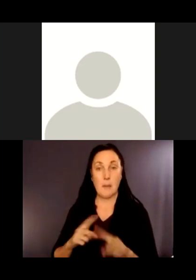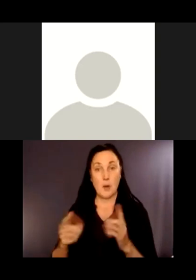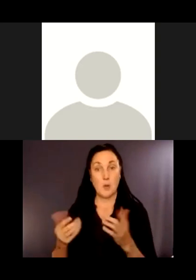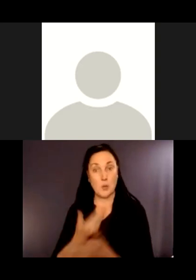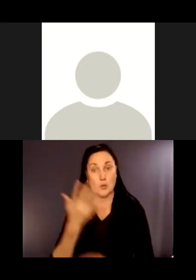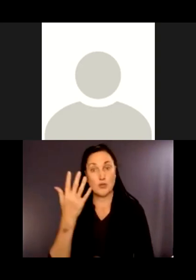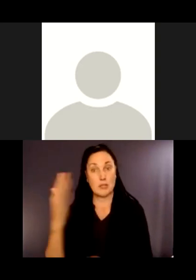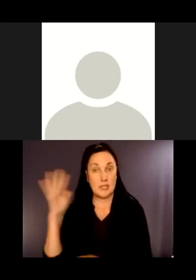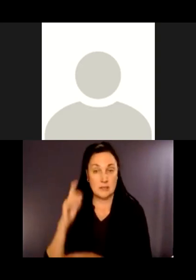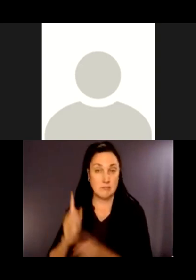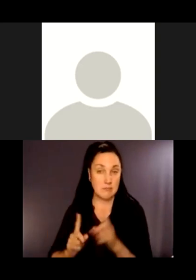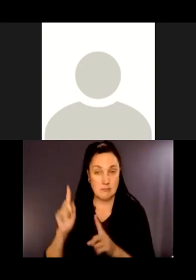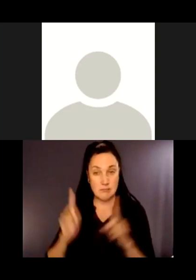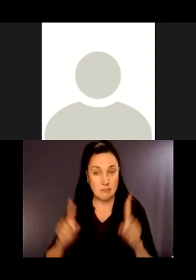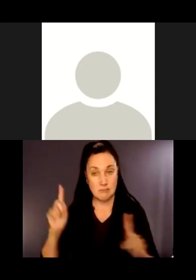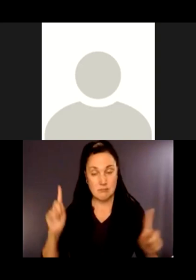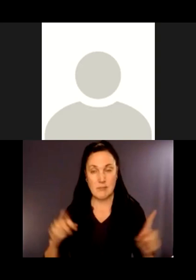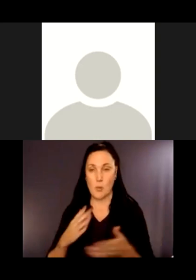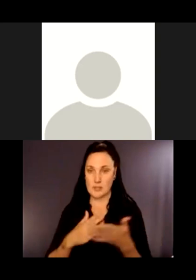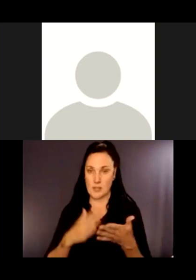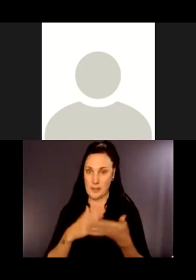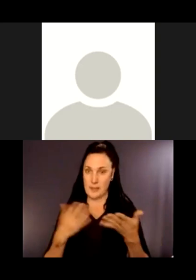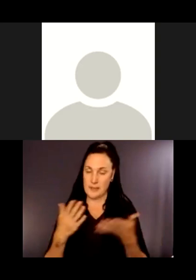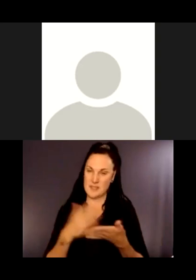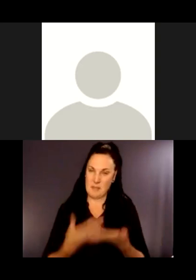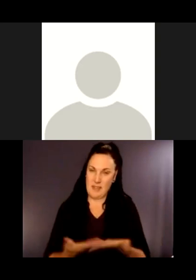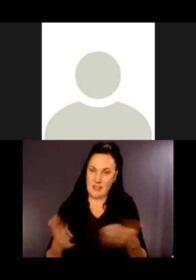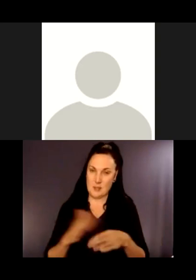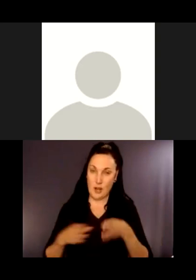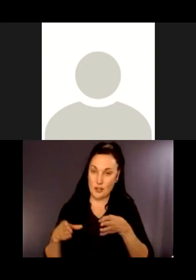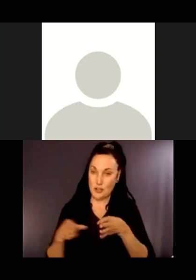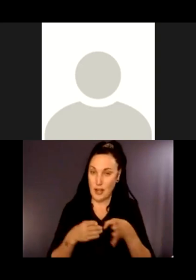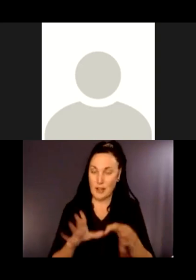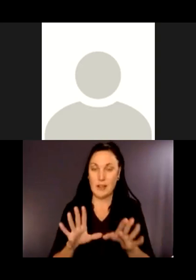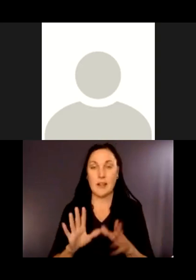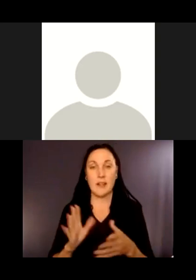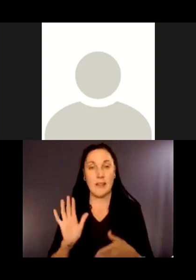There are things along the trail that are remnants of the past